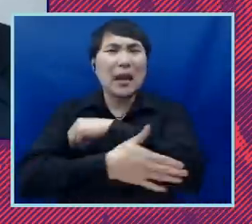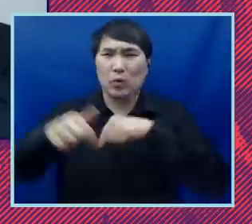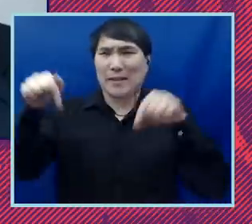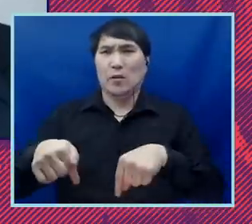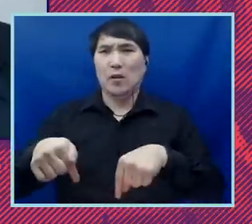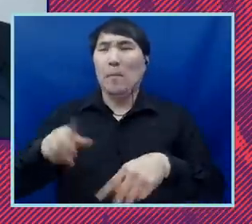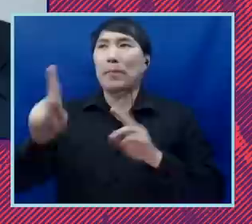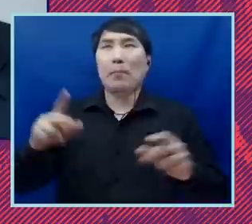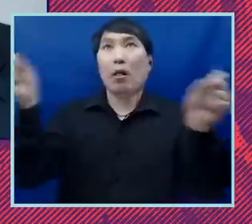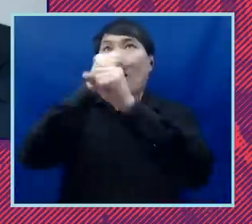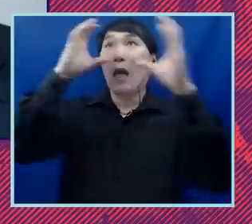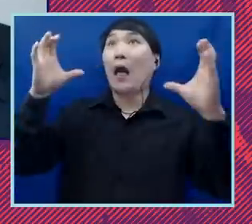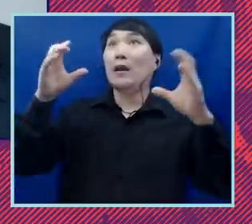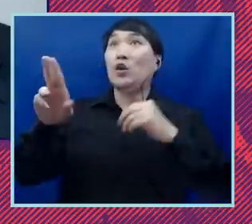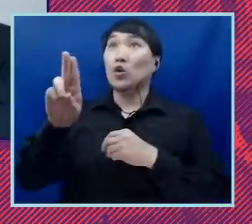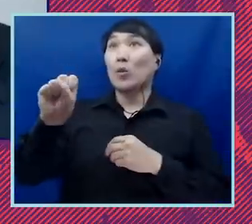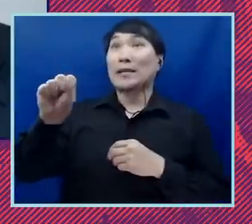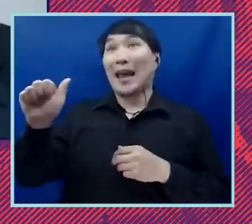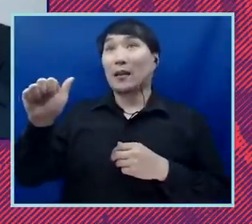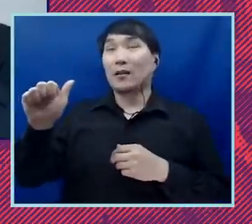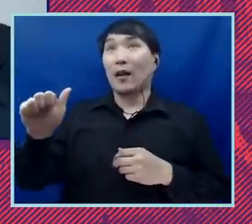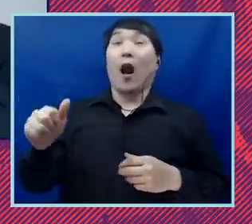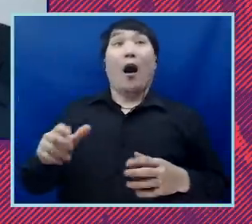that is not the United States of America. And by embracing them and bringing them in,